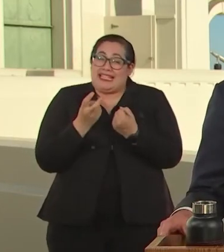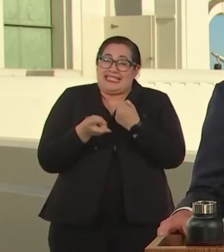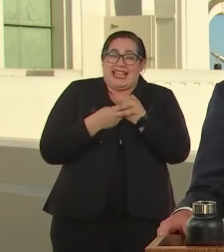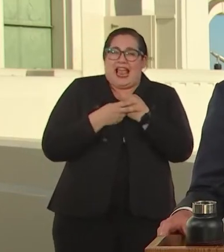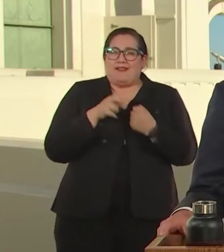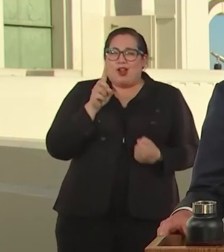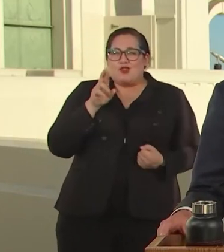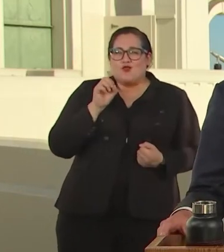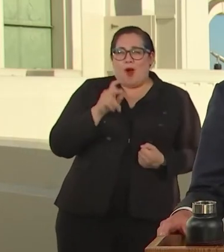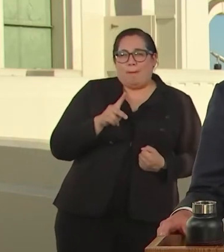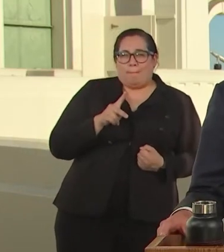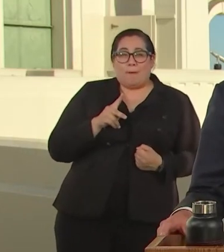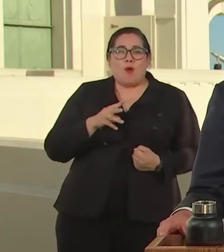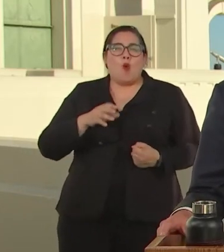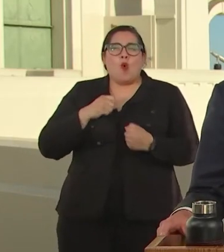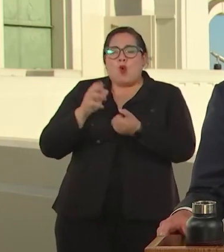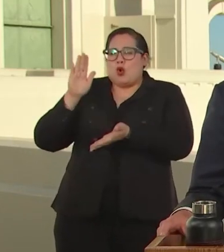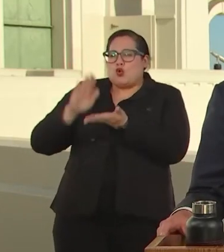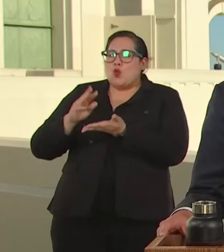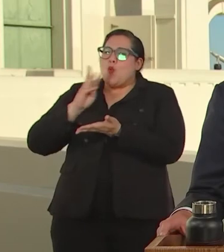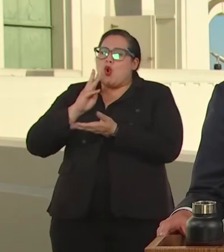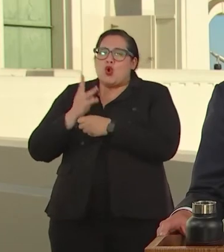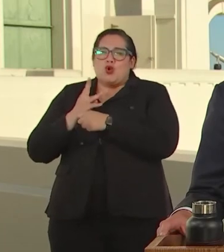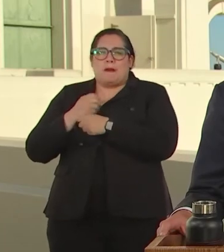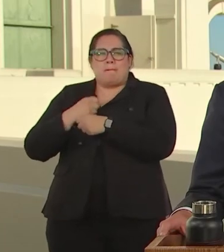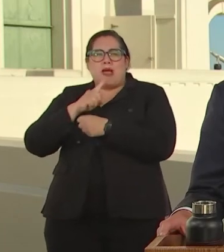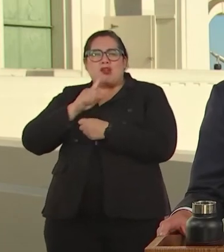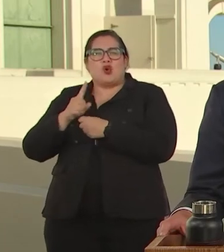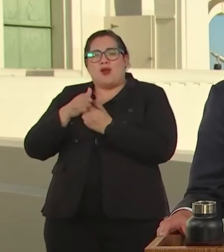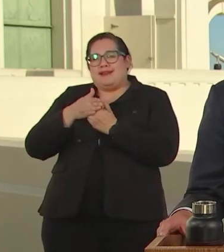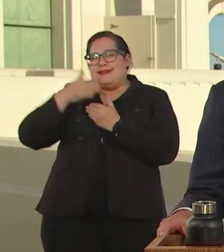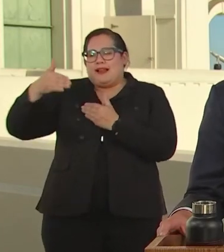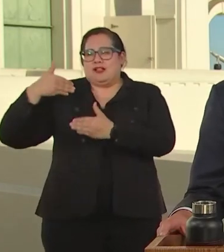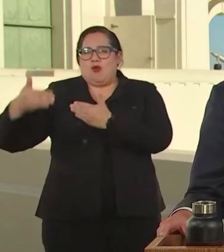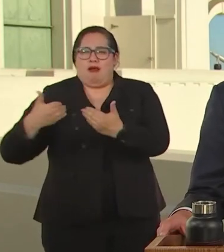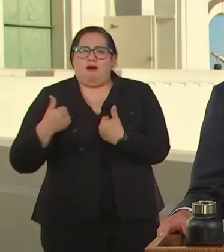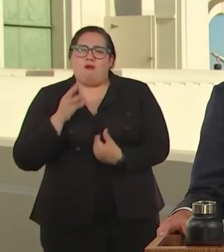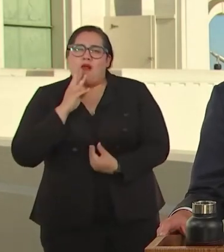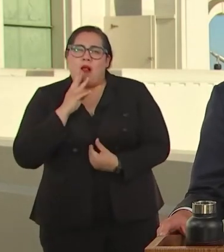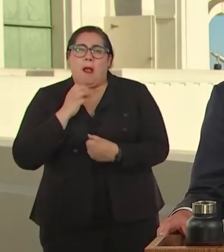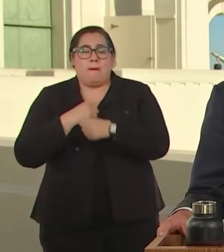THE NEXT GENERATION. WE MADE OUR BUILDINGS